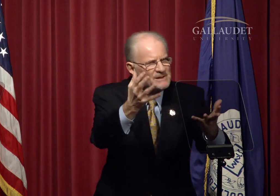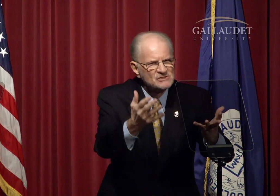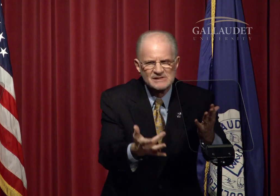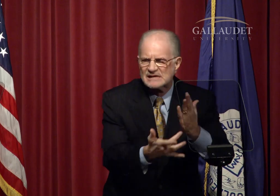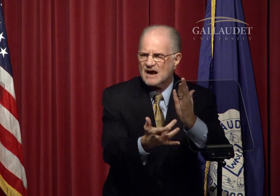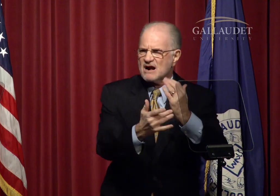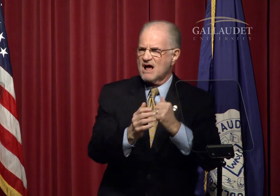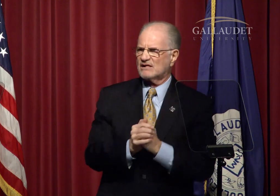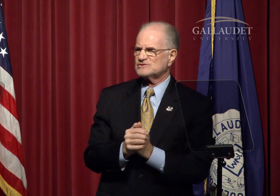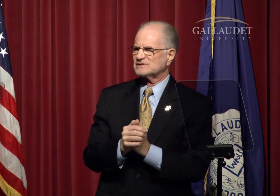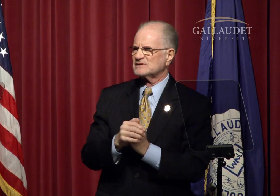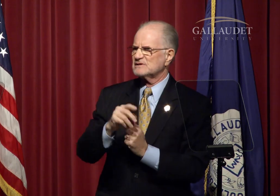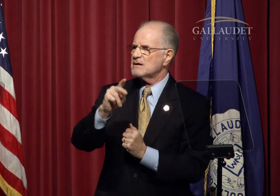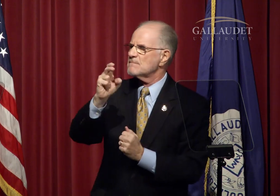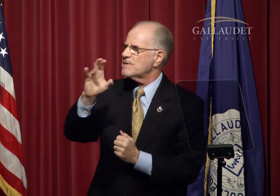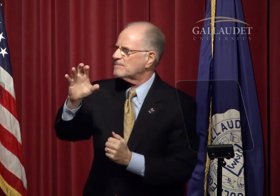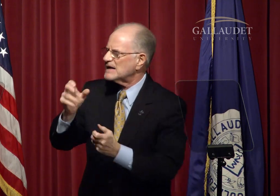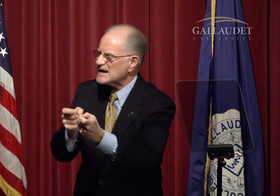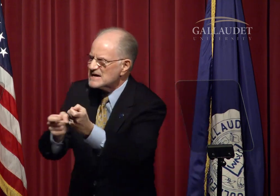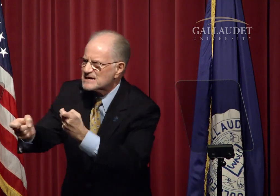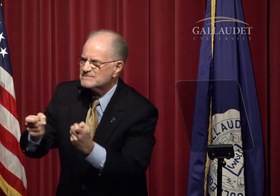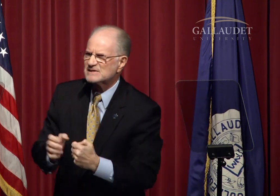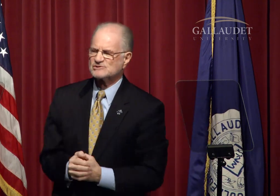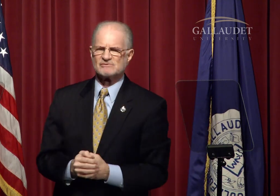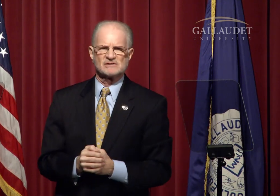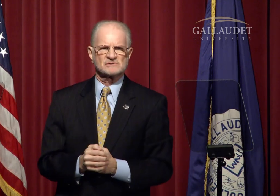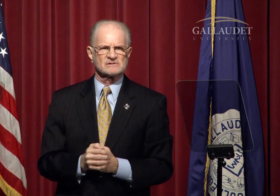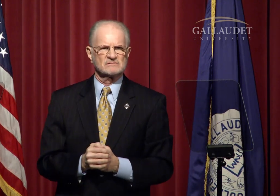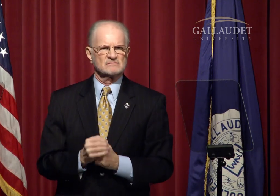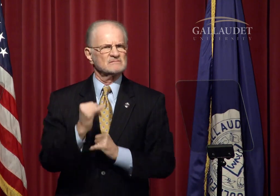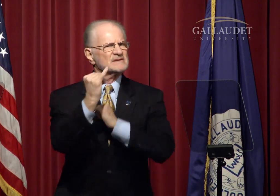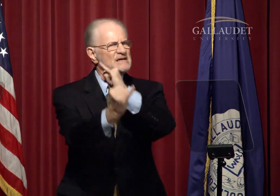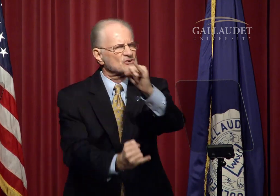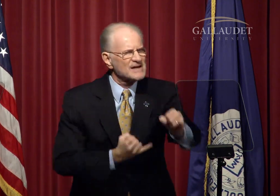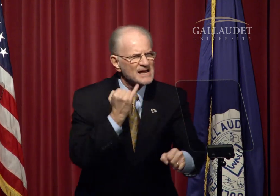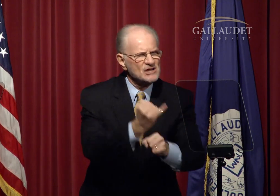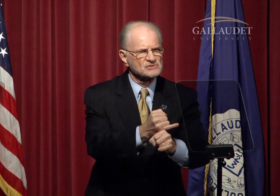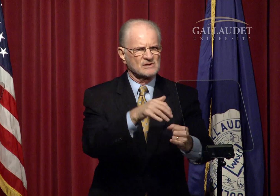Like: Information Technology, Public Administration